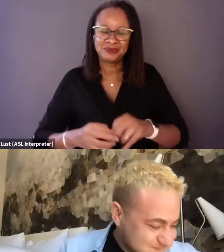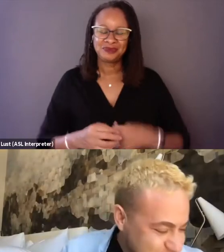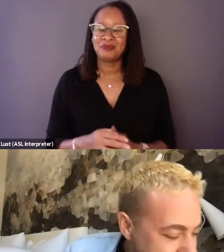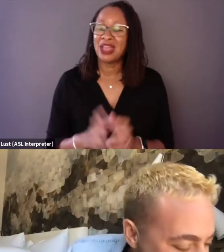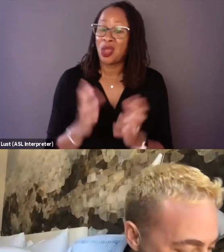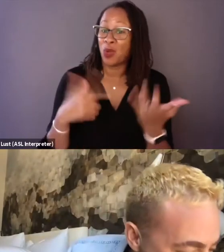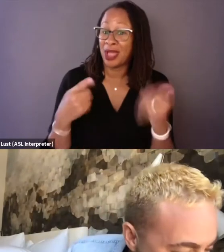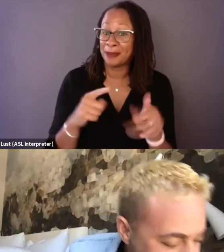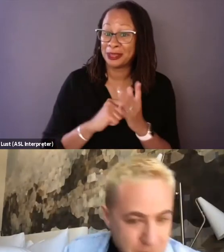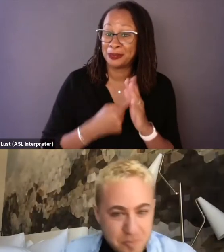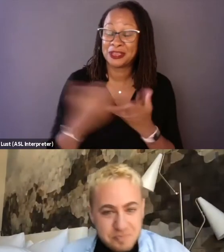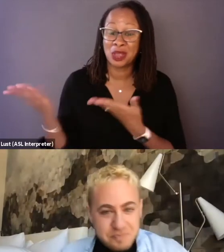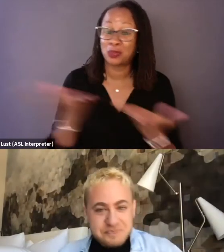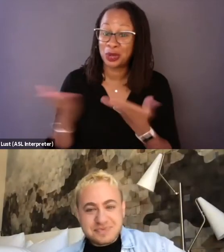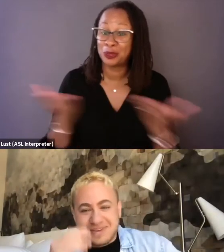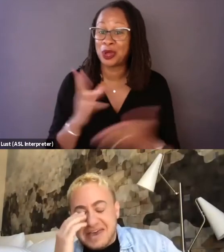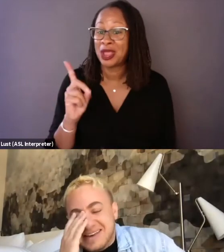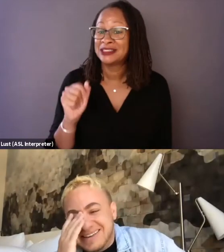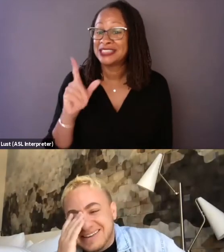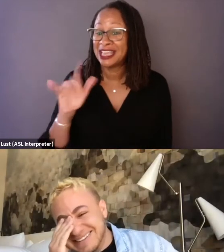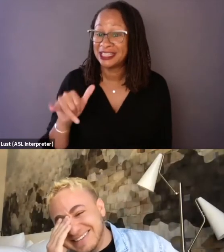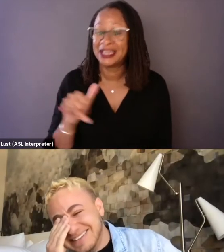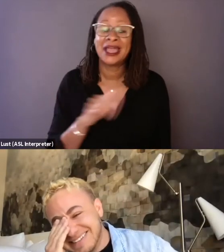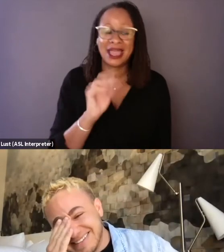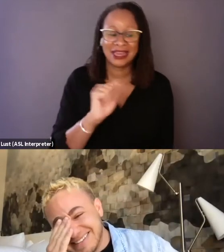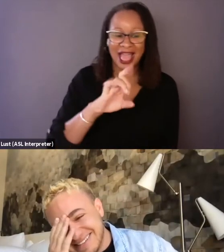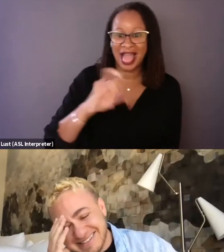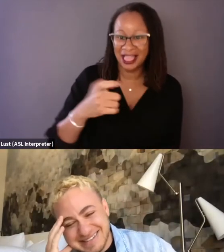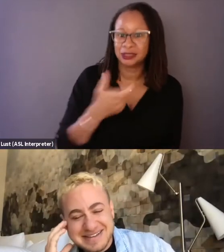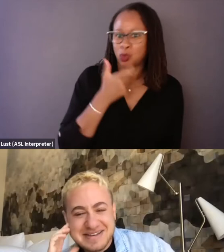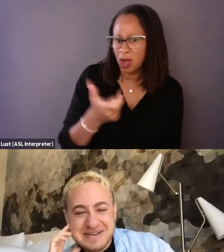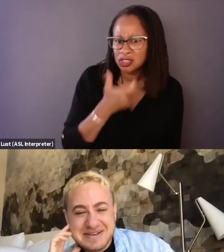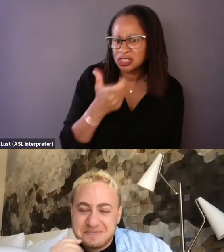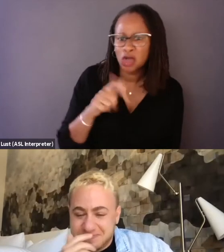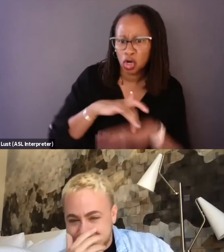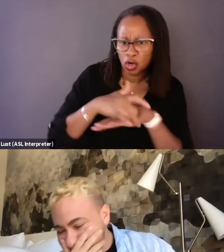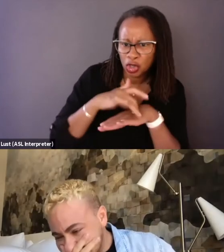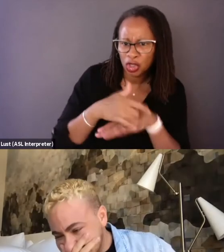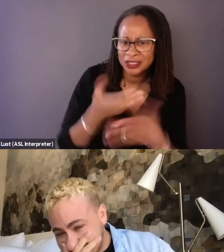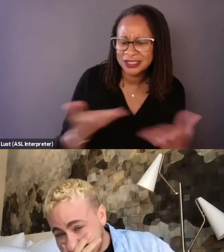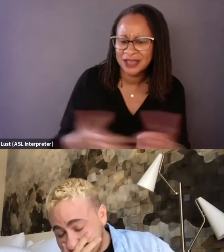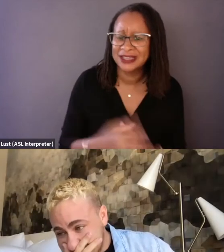us bringing home dailies and Alex watching, very early, early stuff and saying,